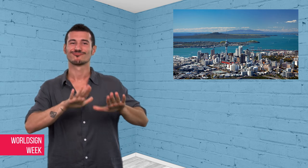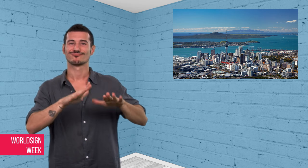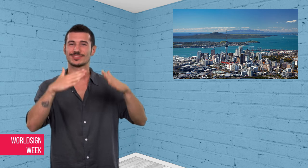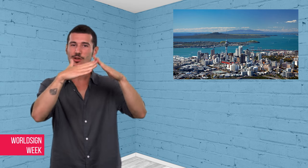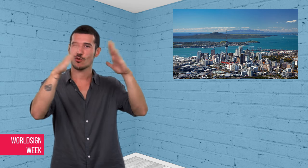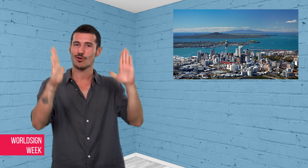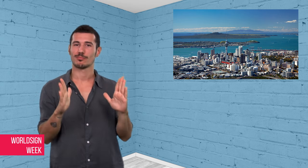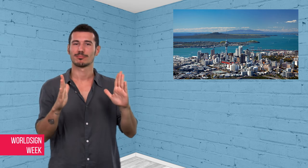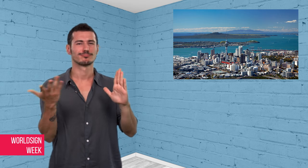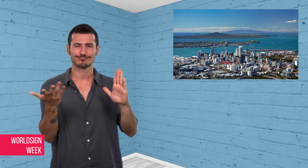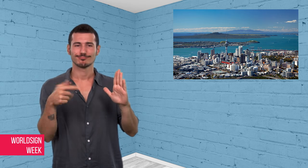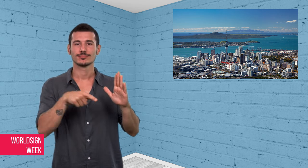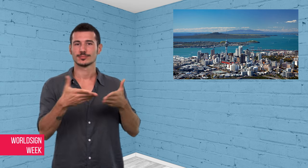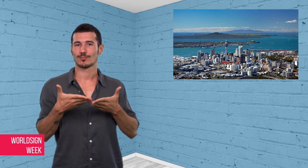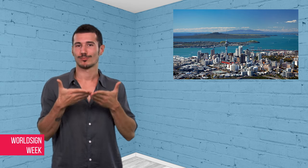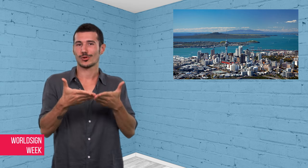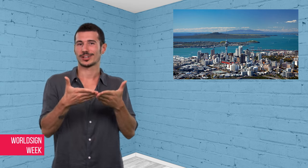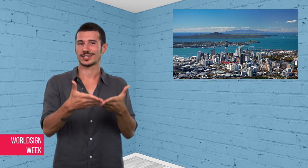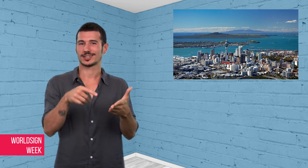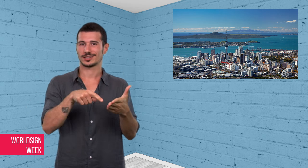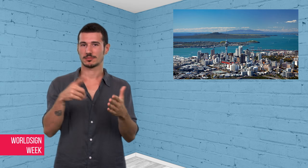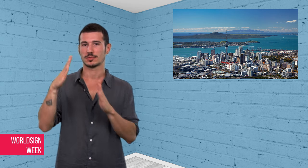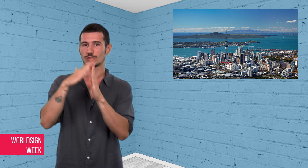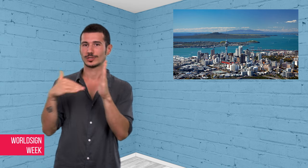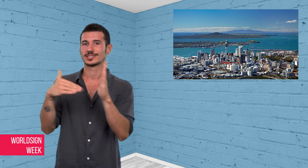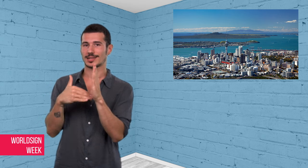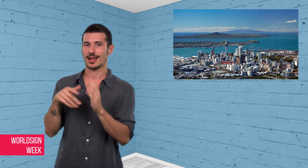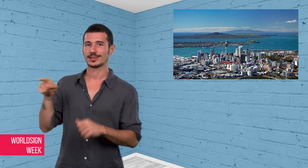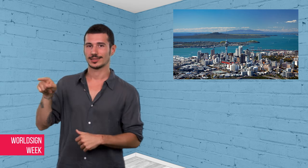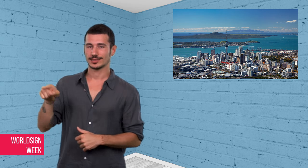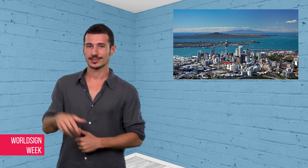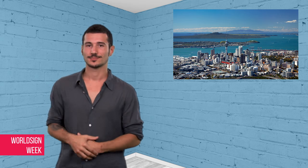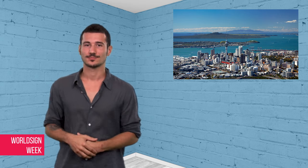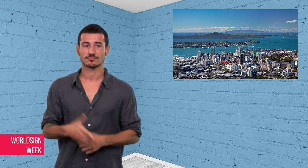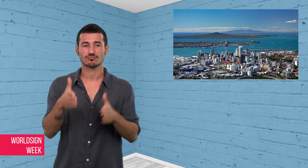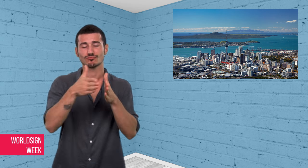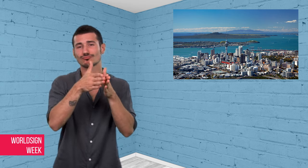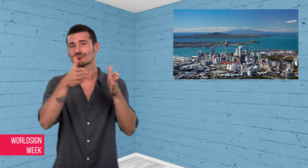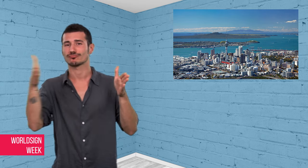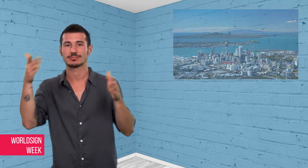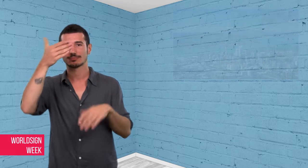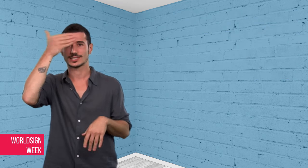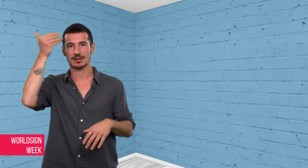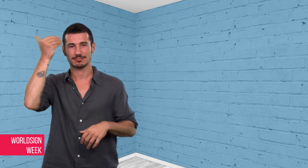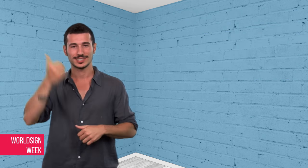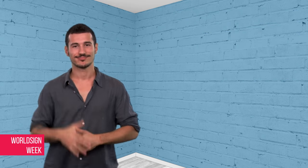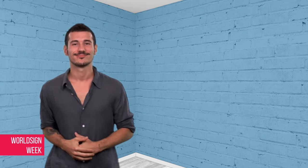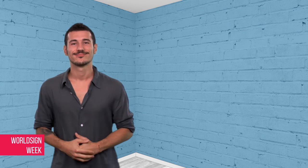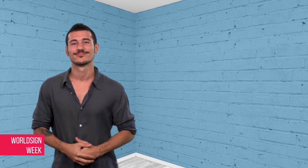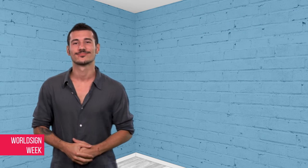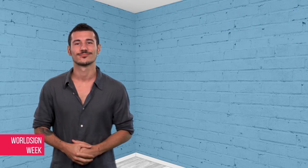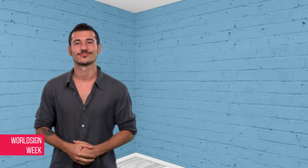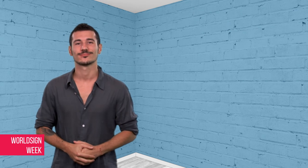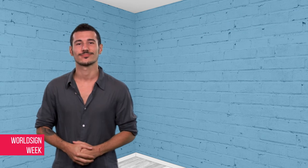Today, he and Skatty are living in his custom-built boat in New Zealand during the summer.